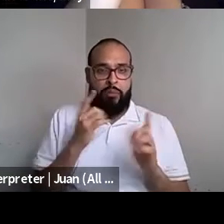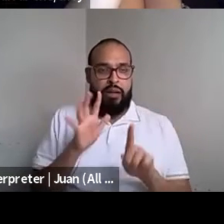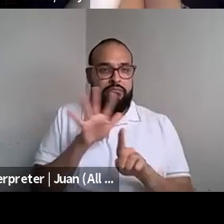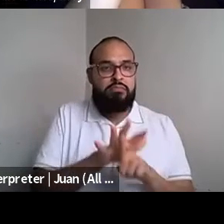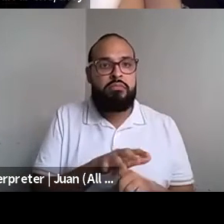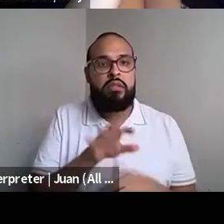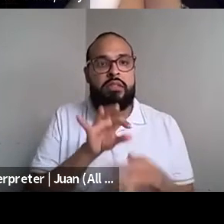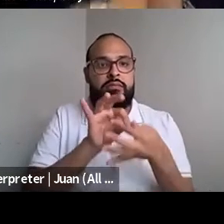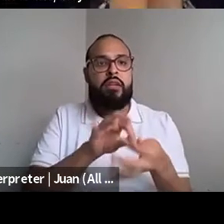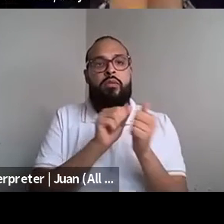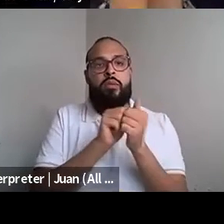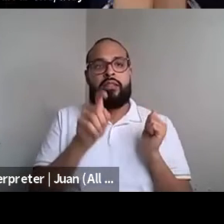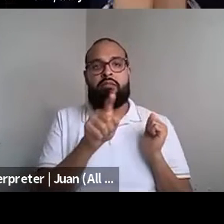Kenyon Farrow (he/him/his): We lost to history you unmute